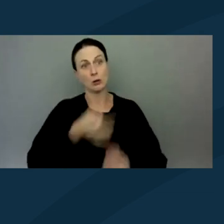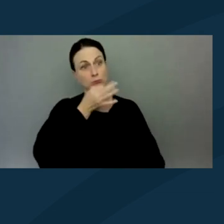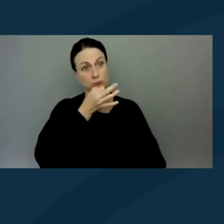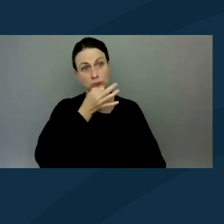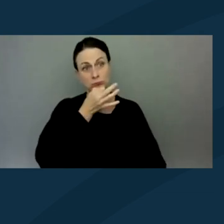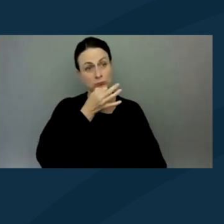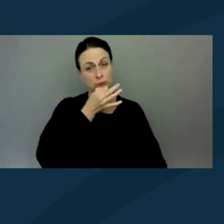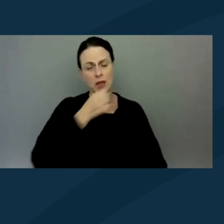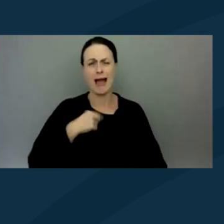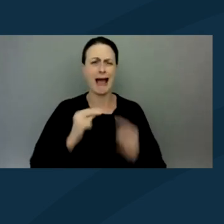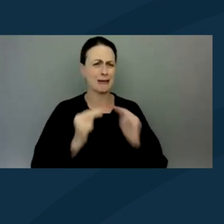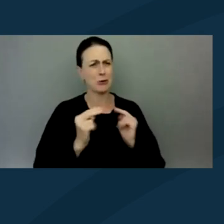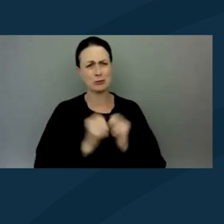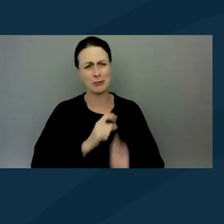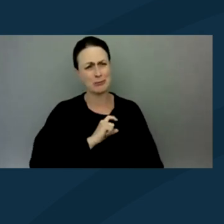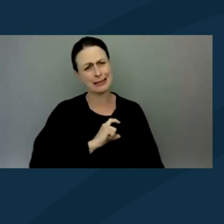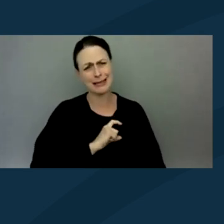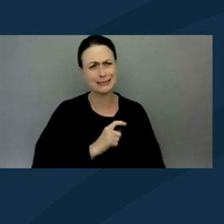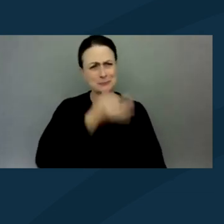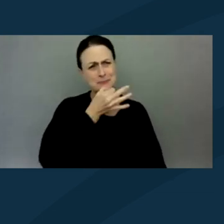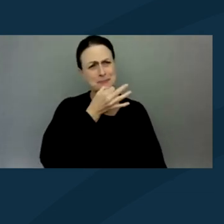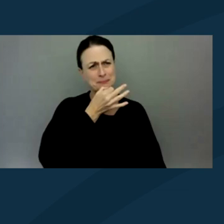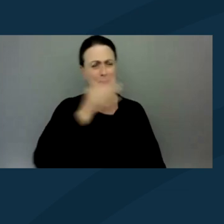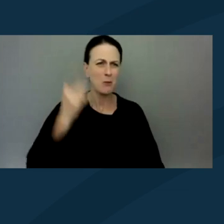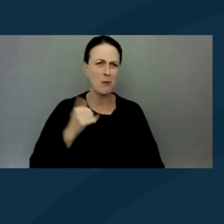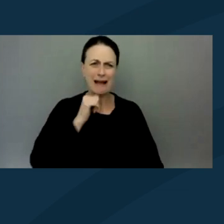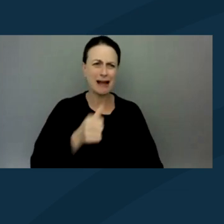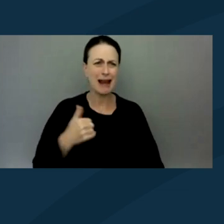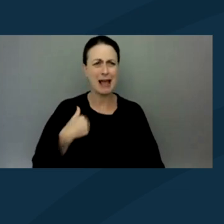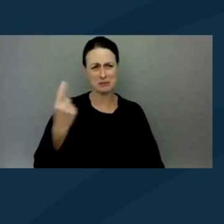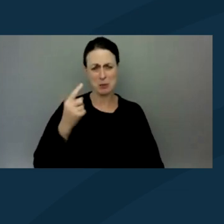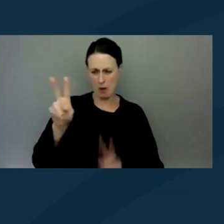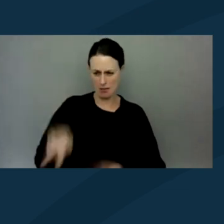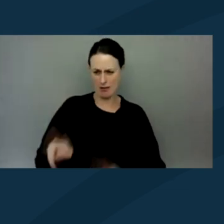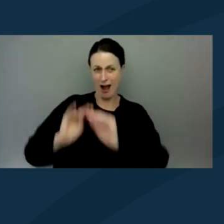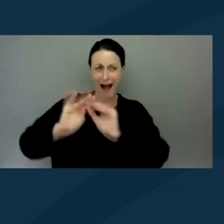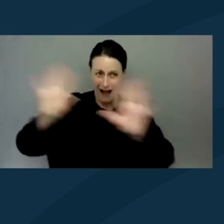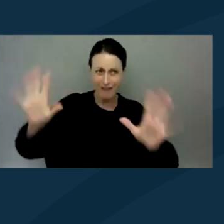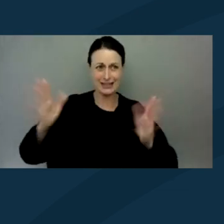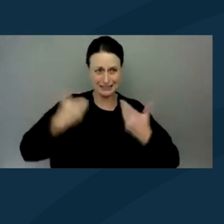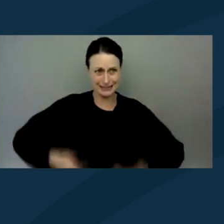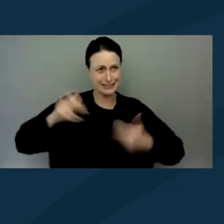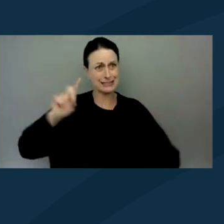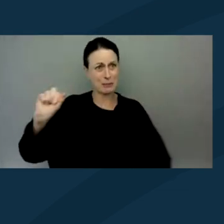I negotiate with the police. Why not have someone with a visible disability negotiating with the police?